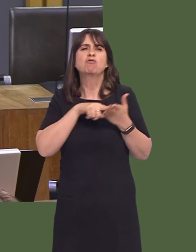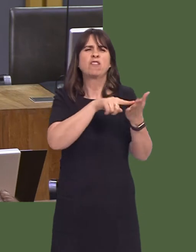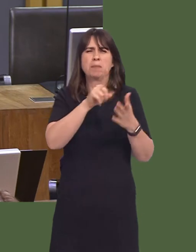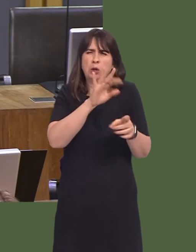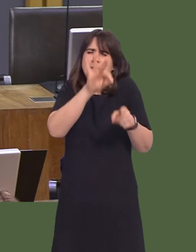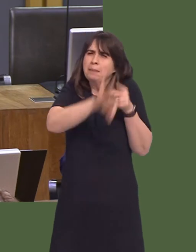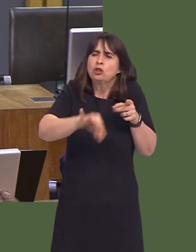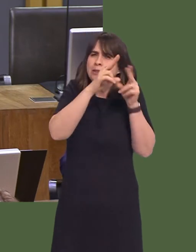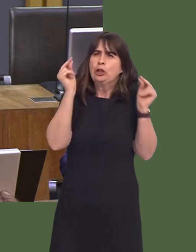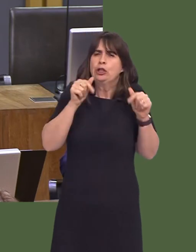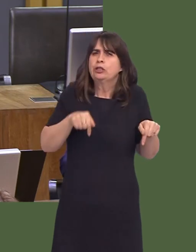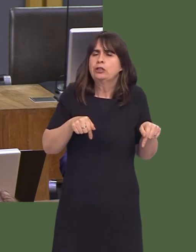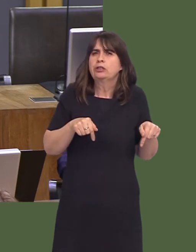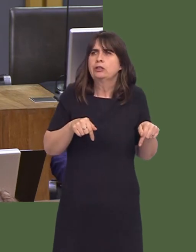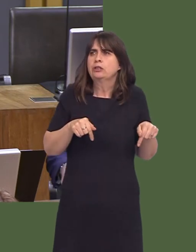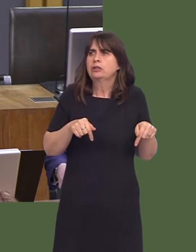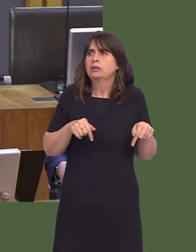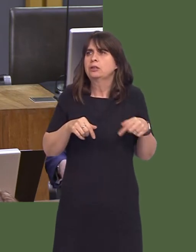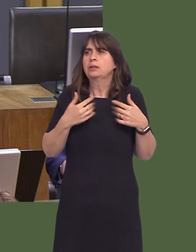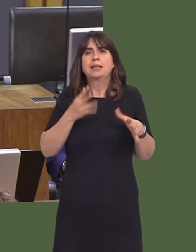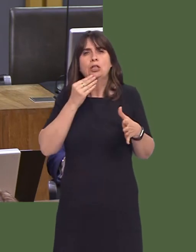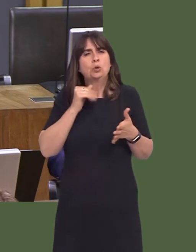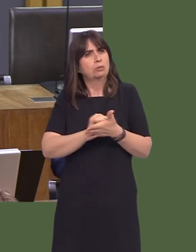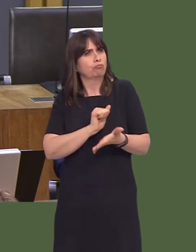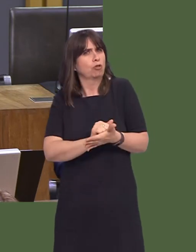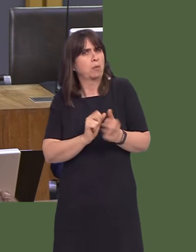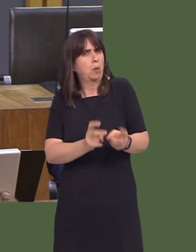nurses there's no guarantee that they're being used correctly. Bearing in mind that we get